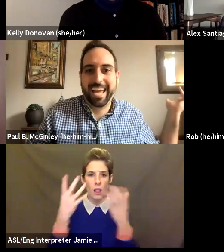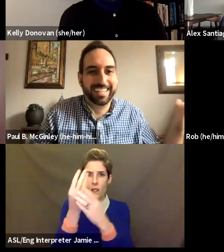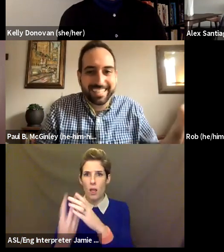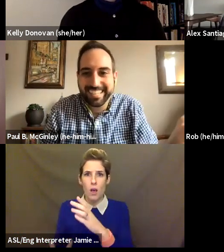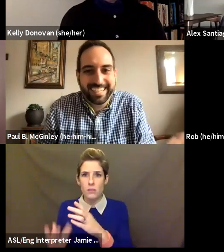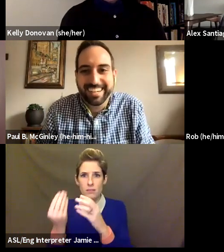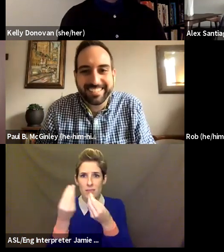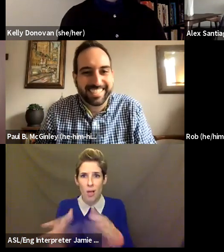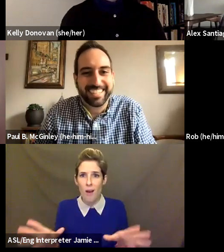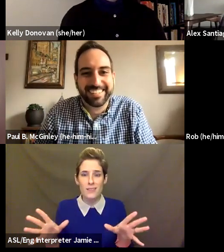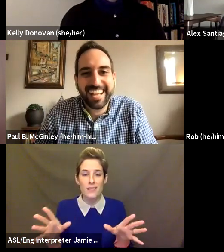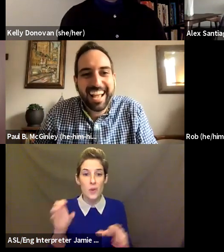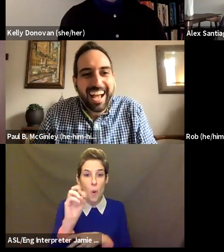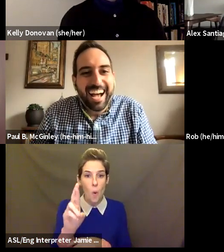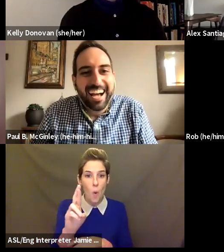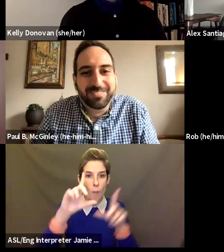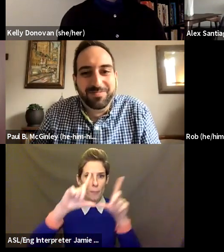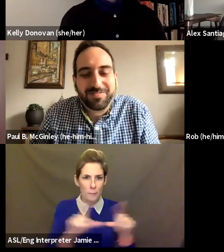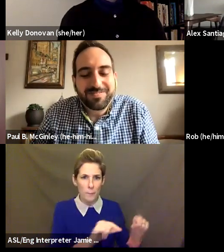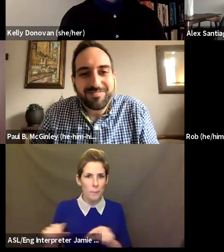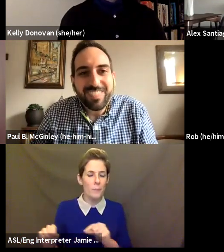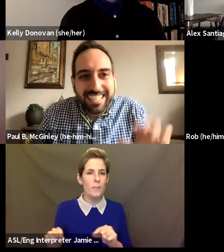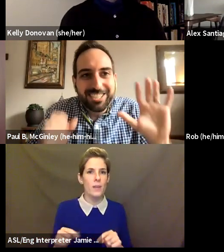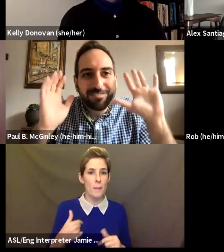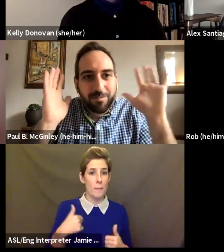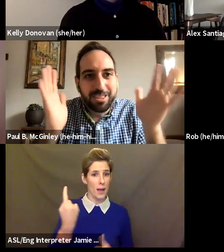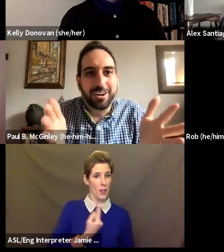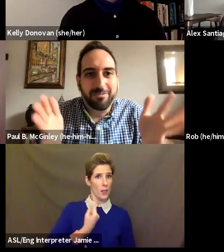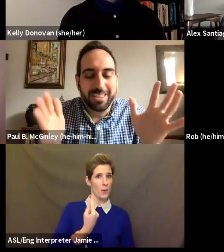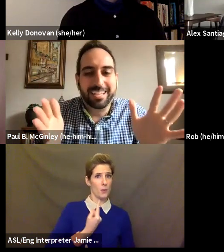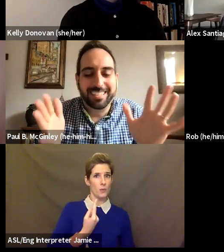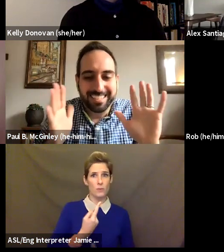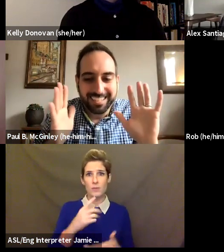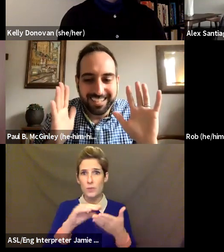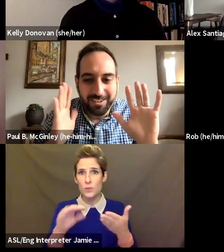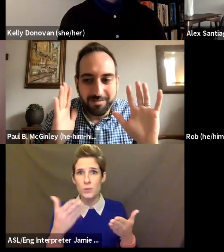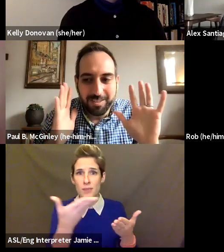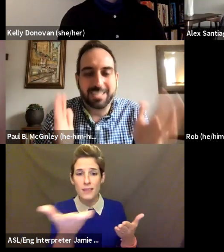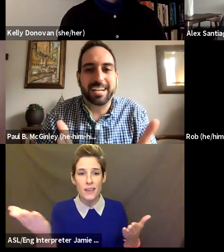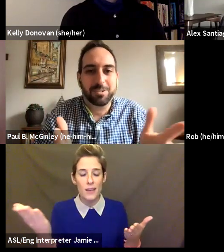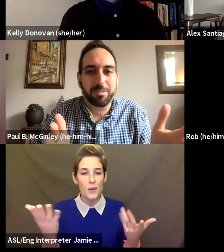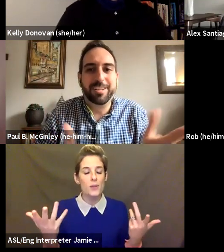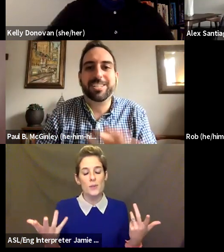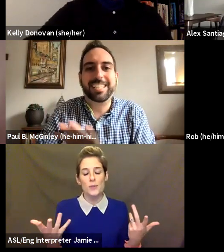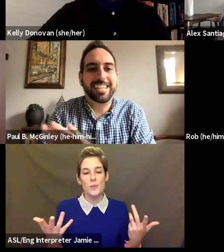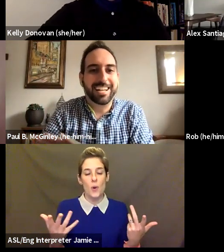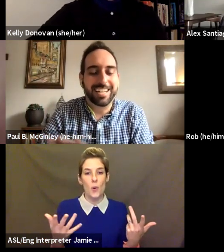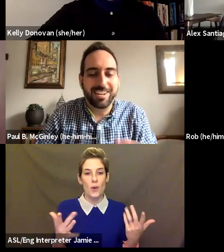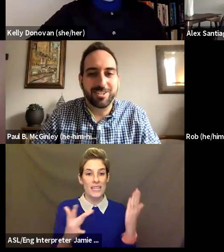again. So teaching from within the technical proficiency, and